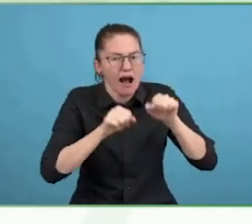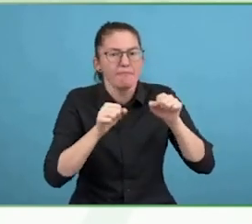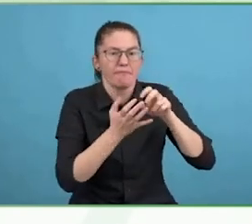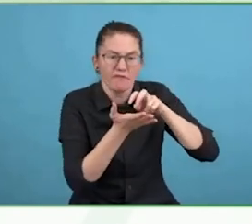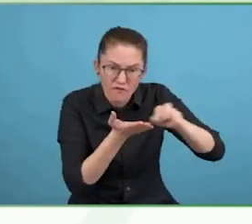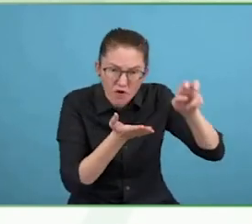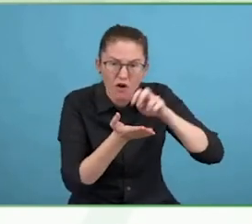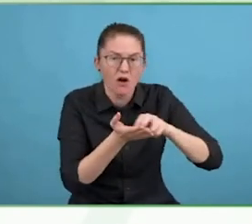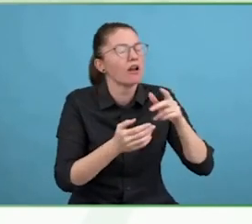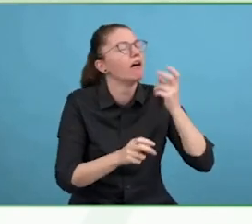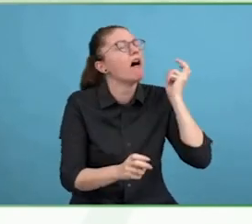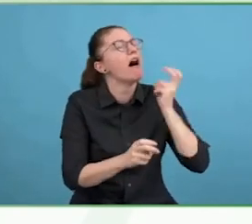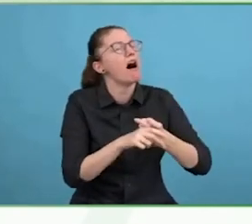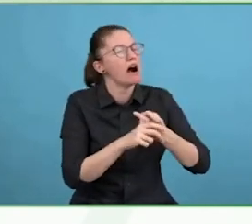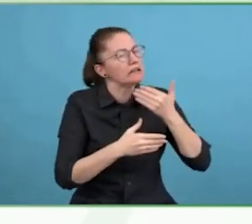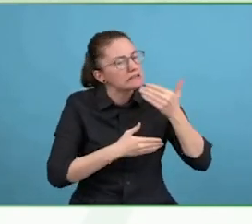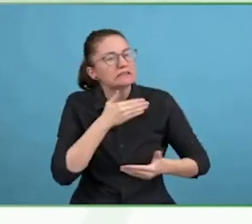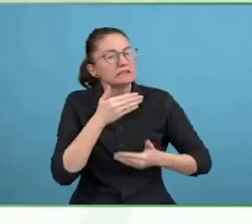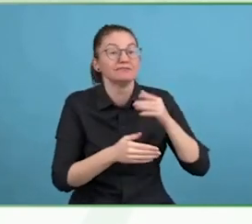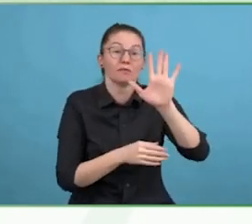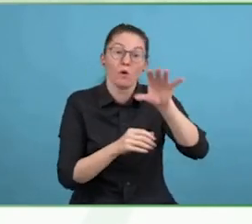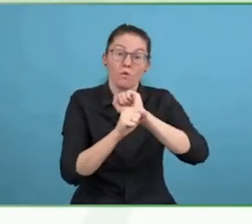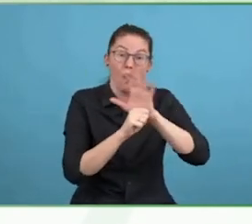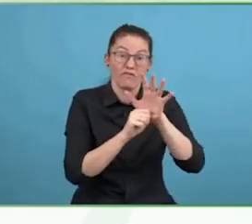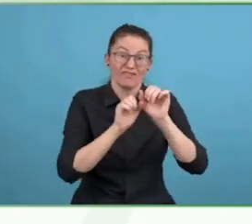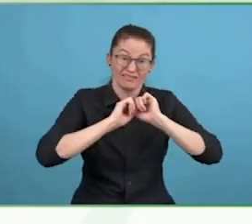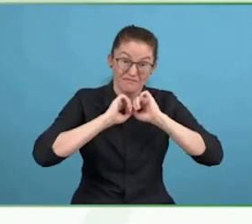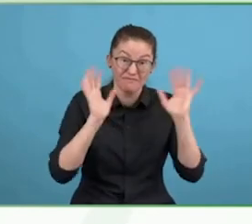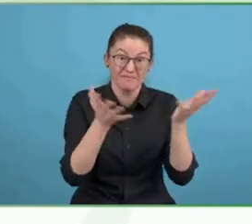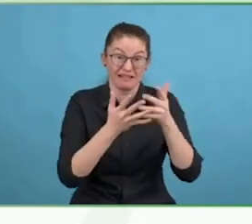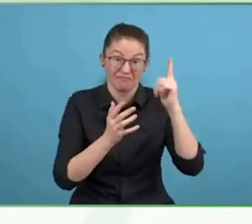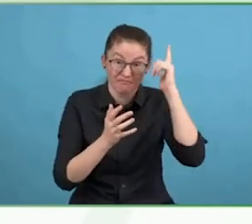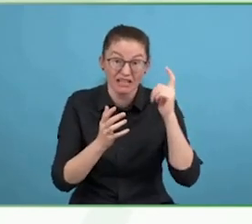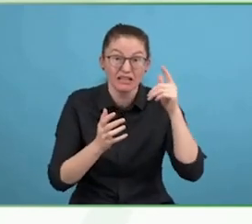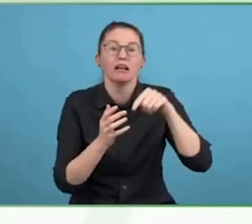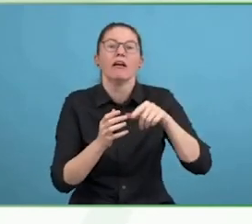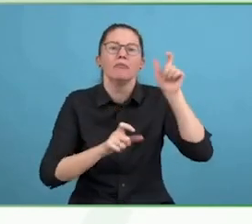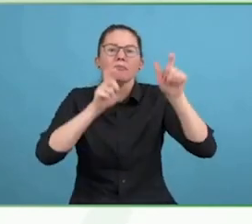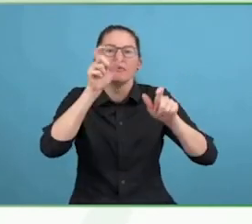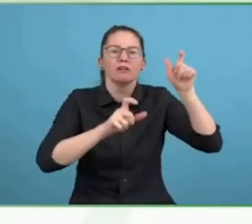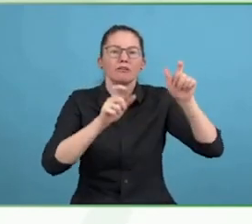It was set up when I met Olive, who is a genocide survivor and one of the most resilient and wonderful people I know.